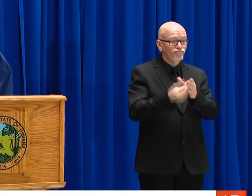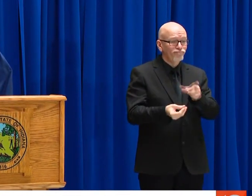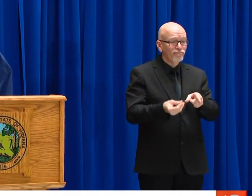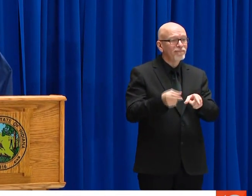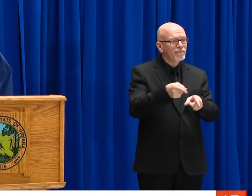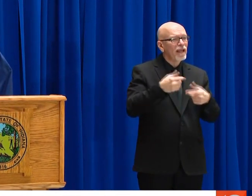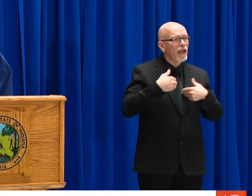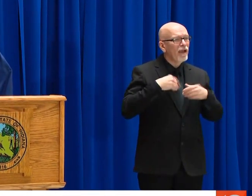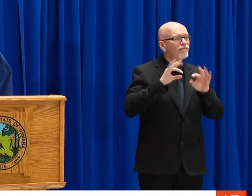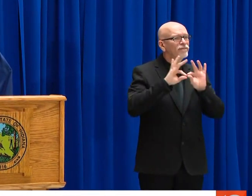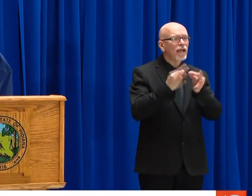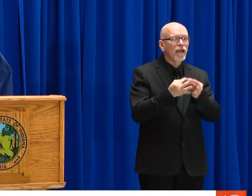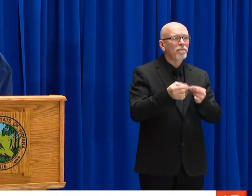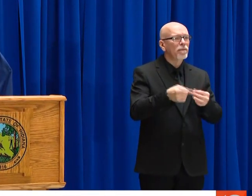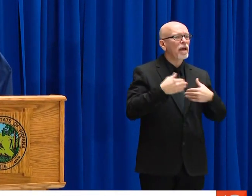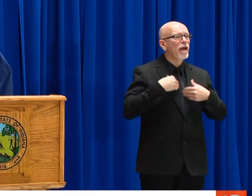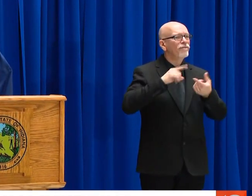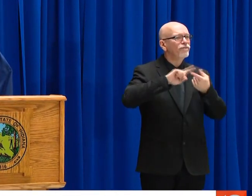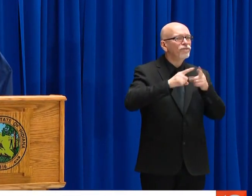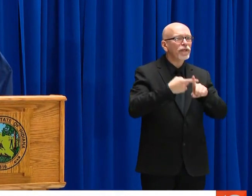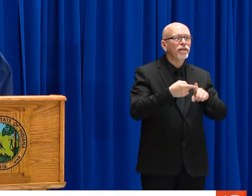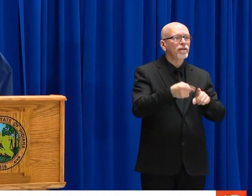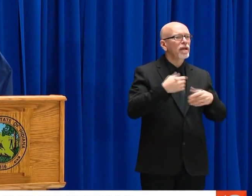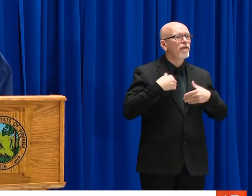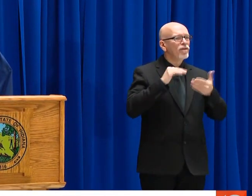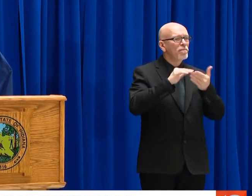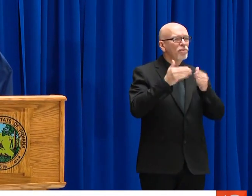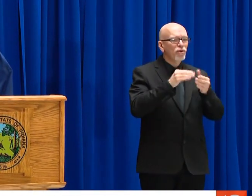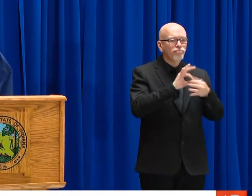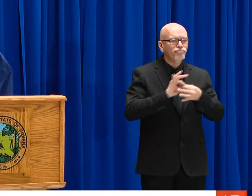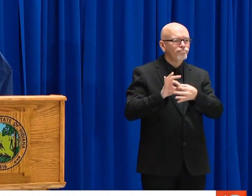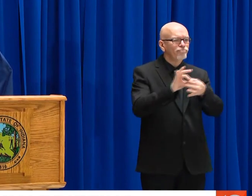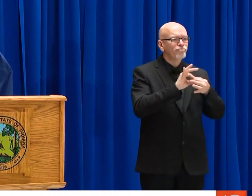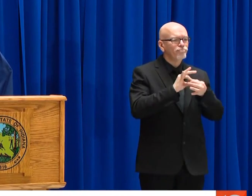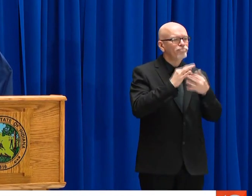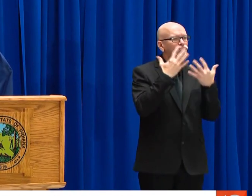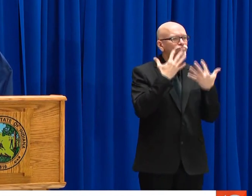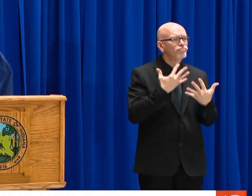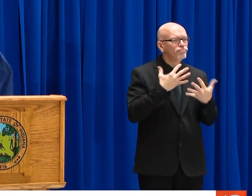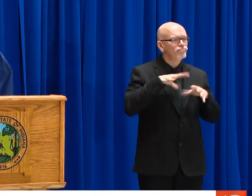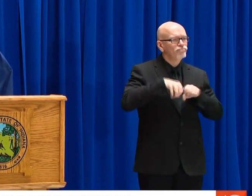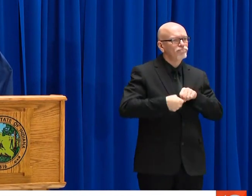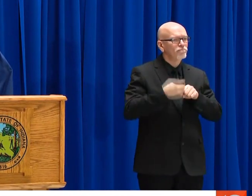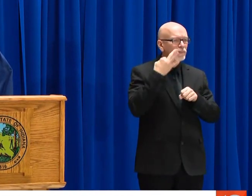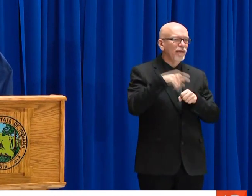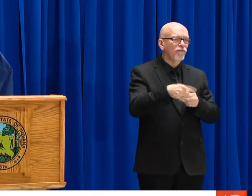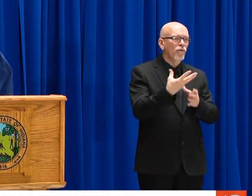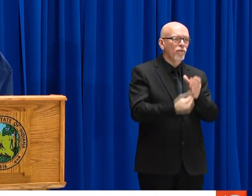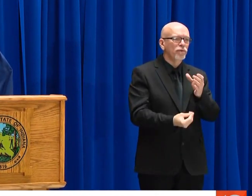FOR EVERY SINGLE HOOSIER THAT HAS LOST THEIR LIFE, THERE IS A